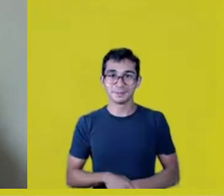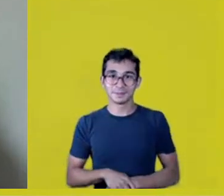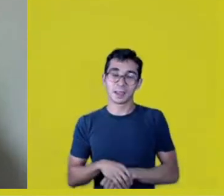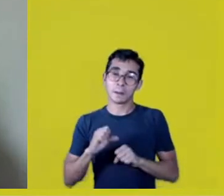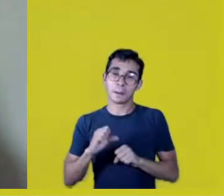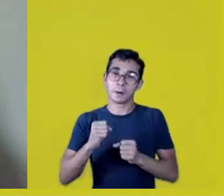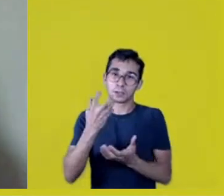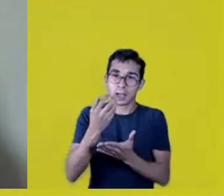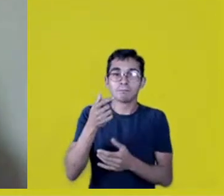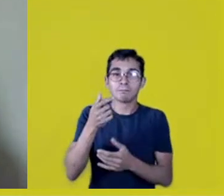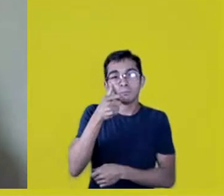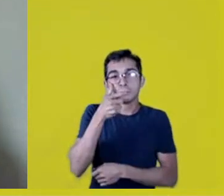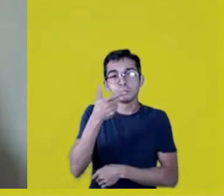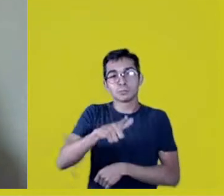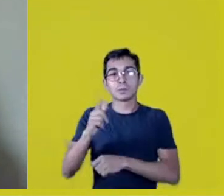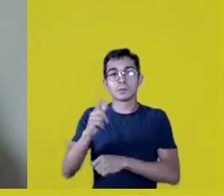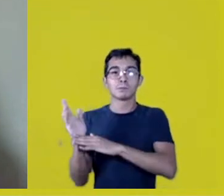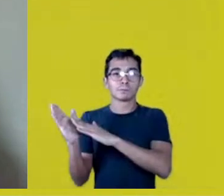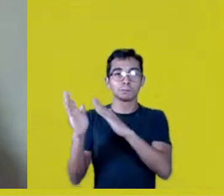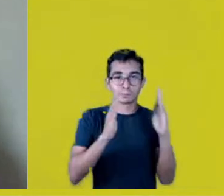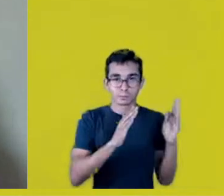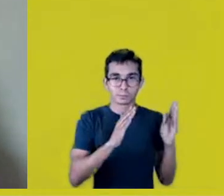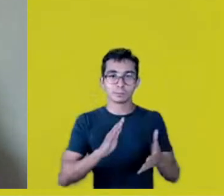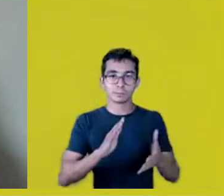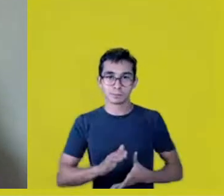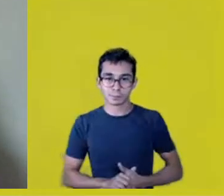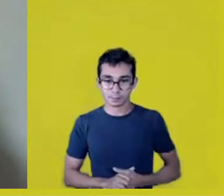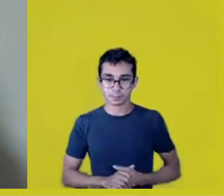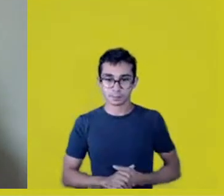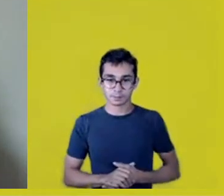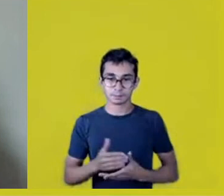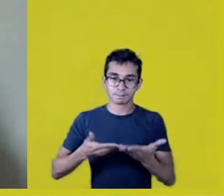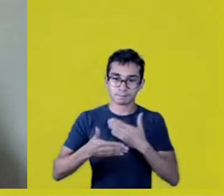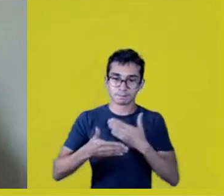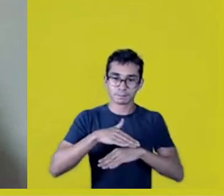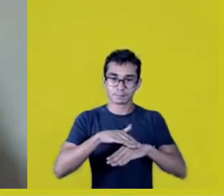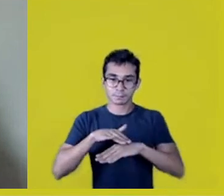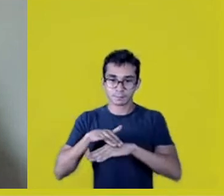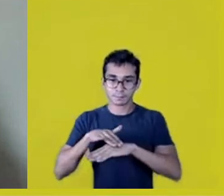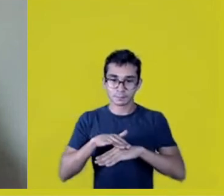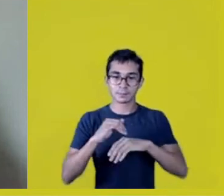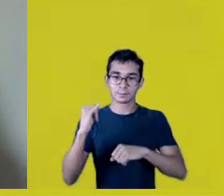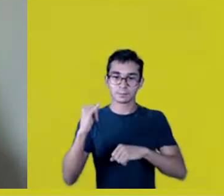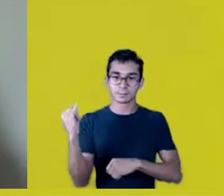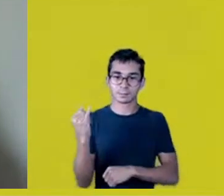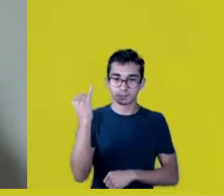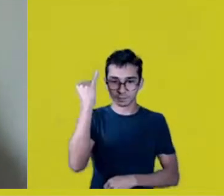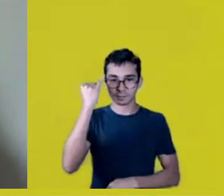with these illustrious cousins who brought us so much reflection.